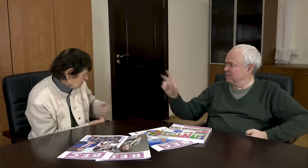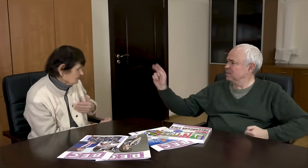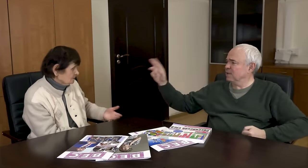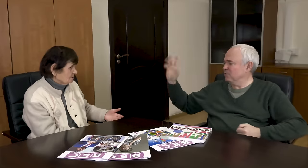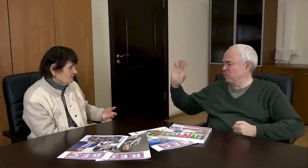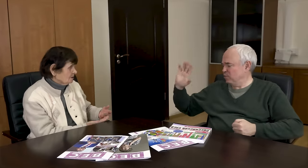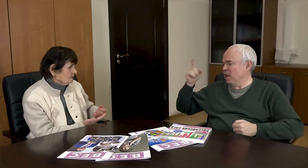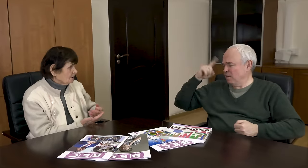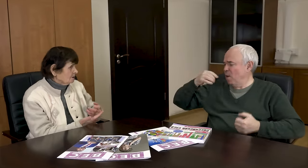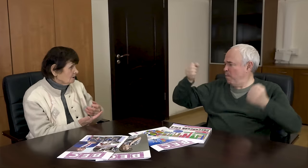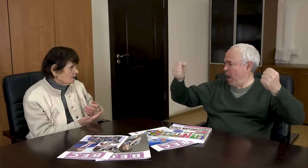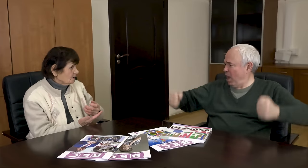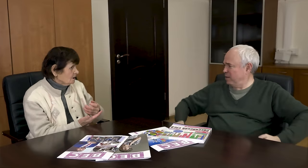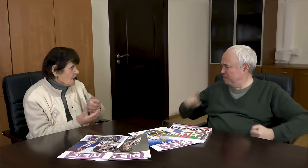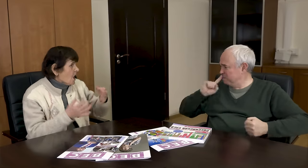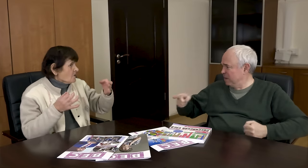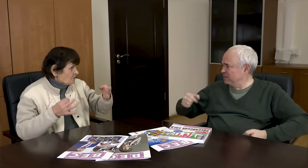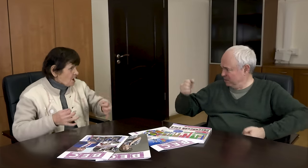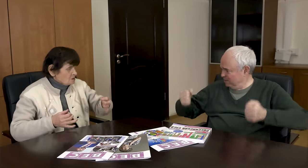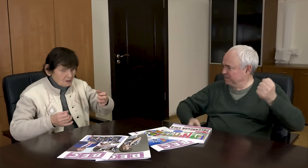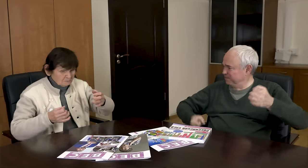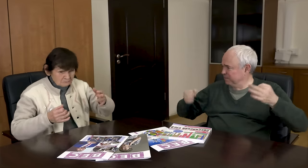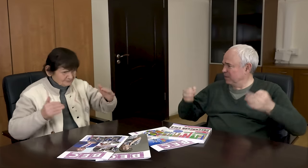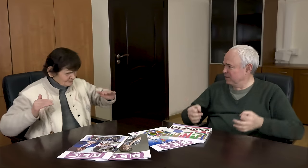Yes, do you want me to show you? - No need, I roughly know.